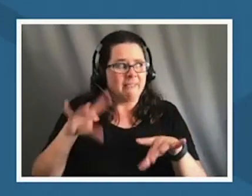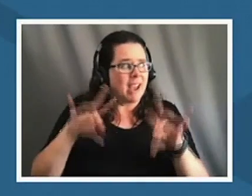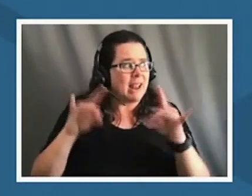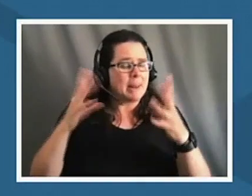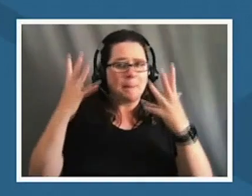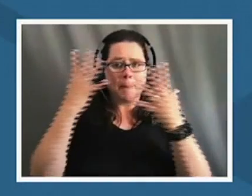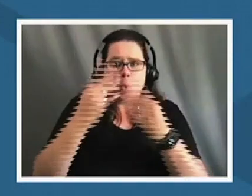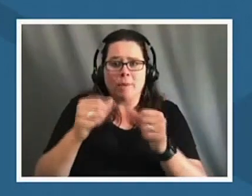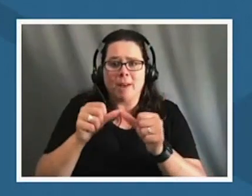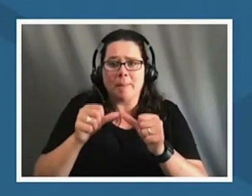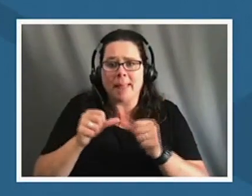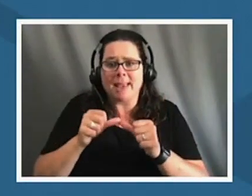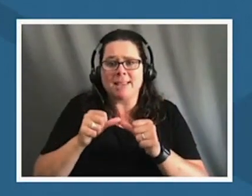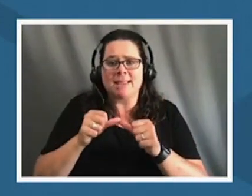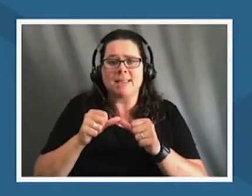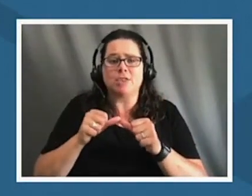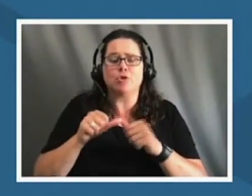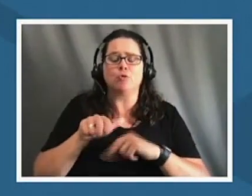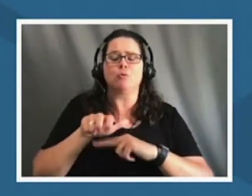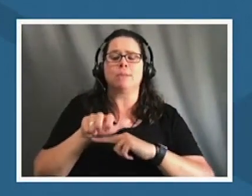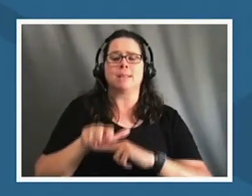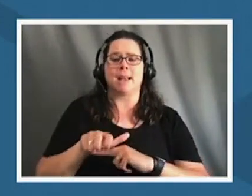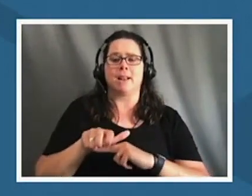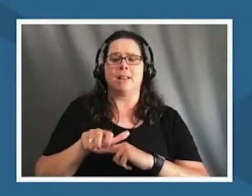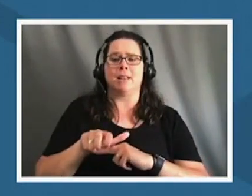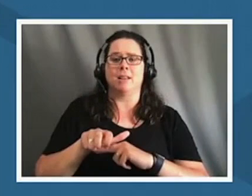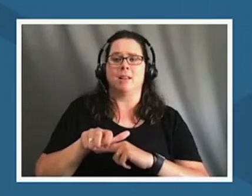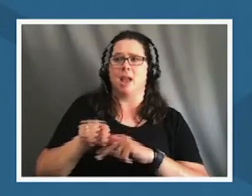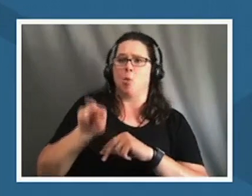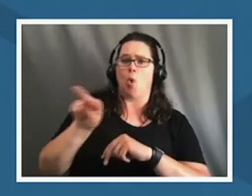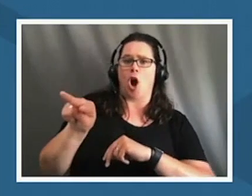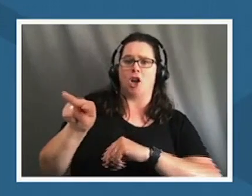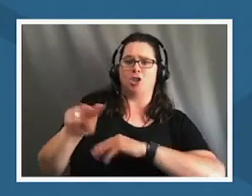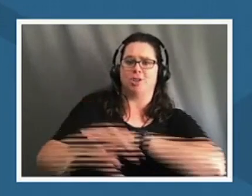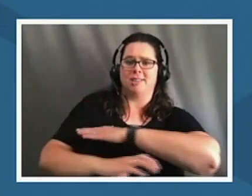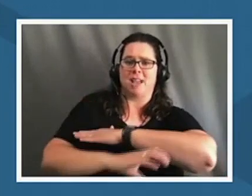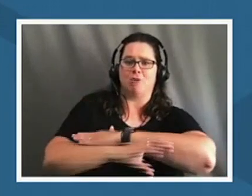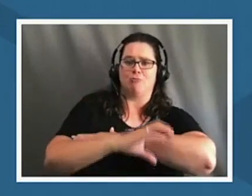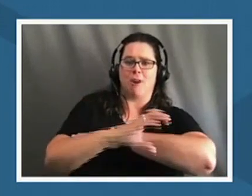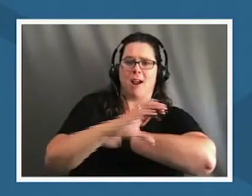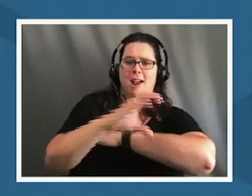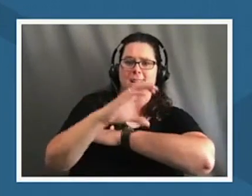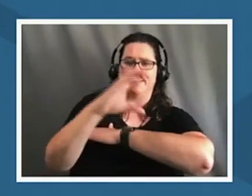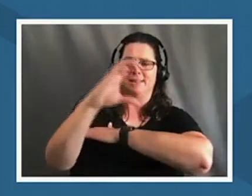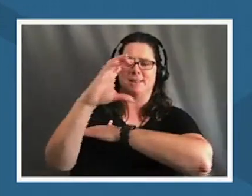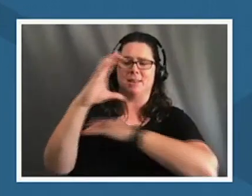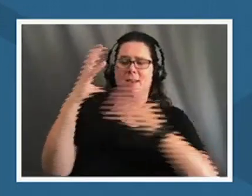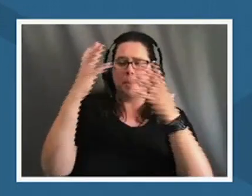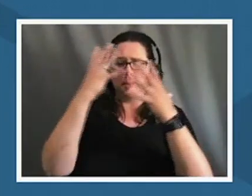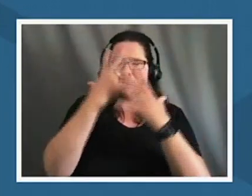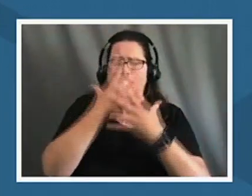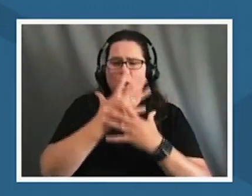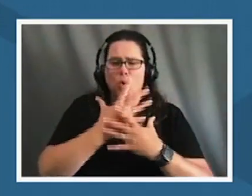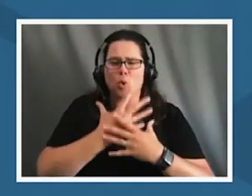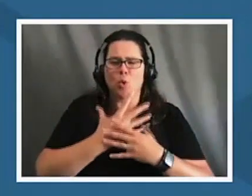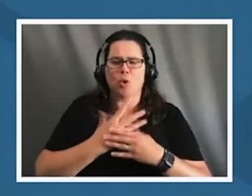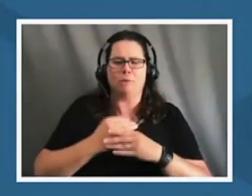to settle down and watch the sun rise